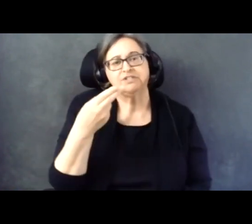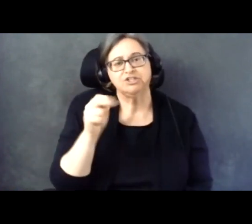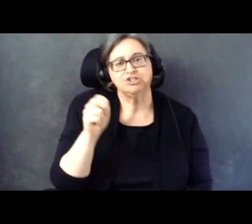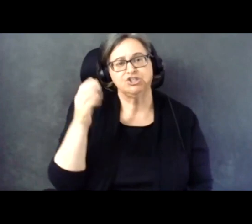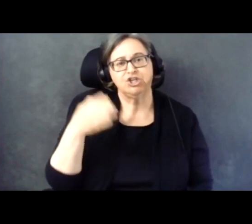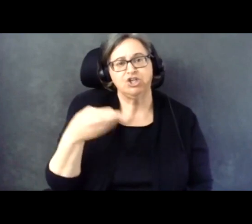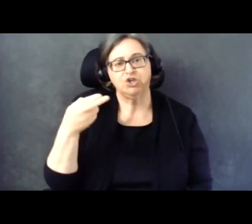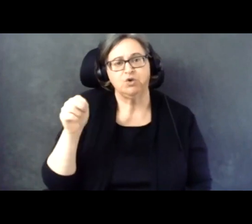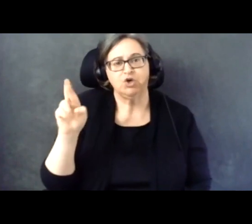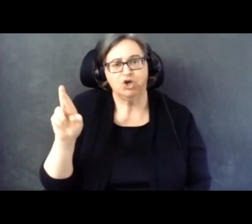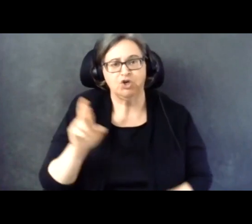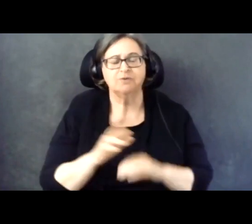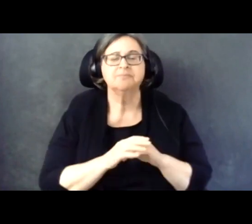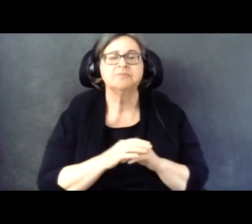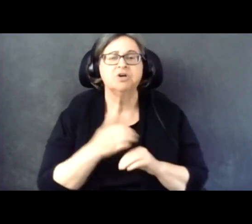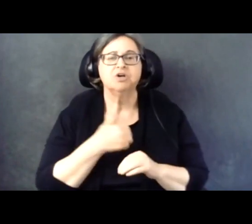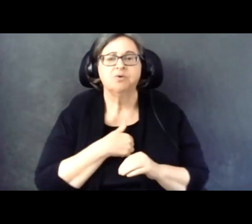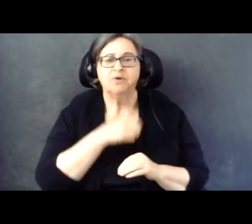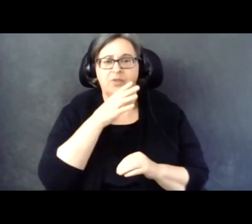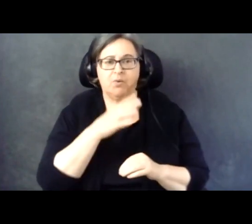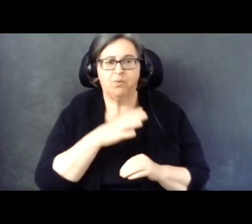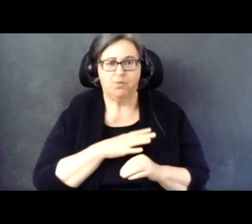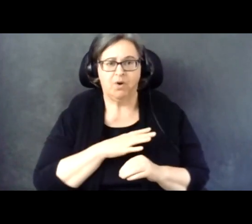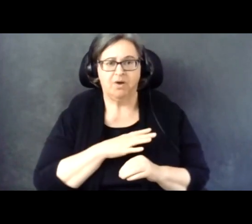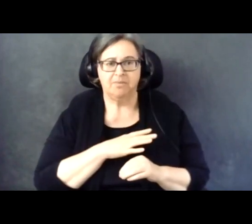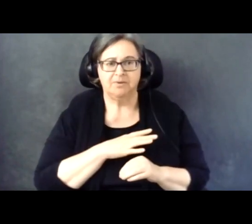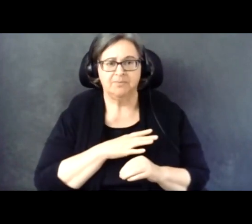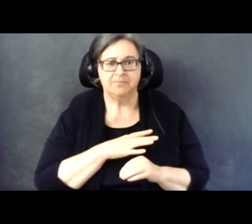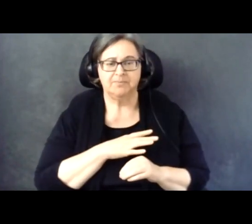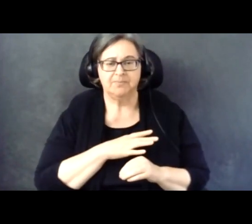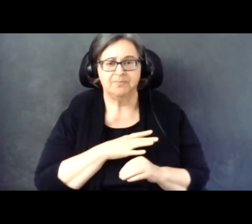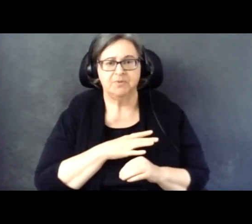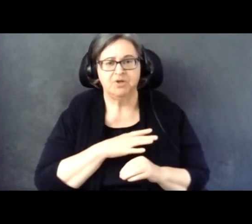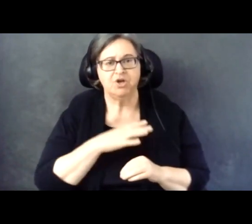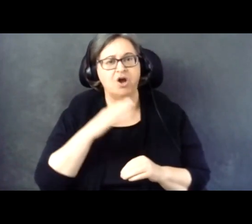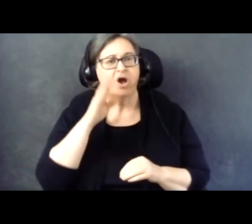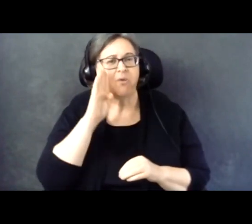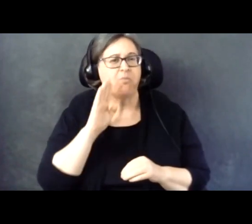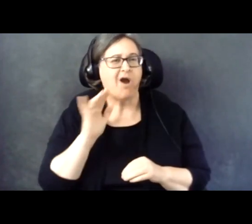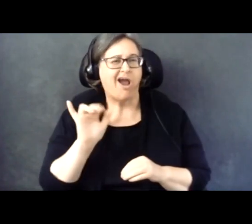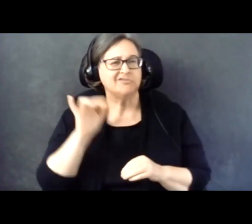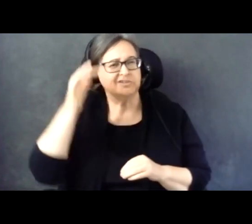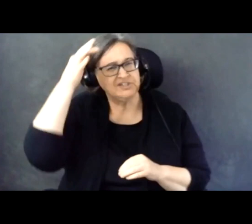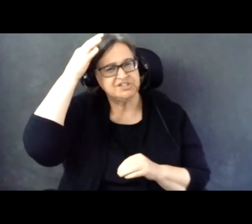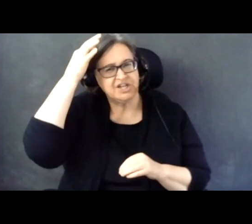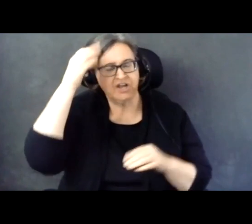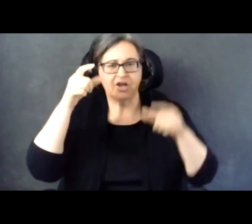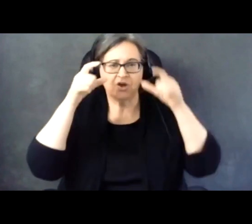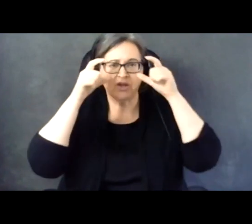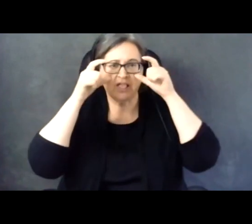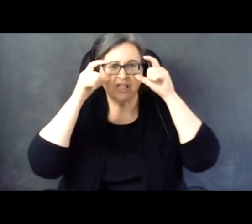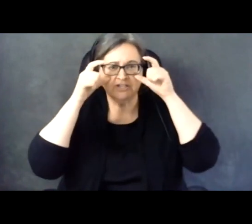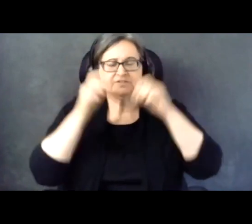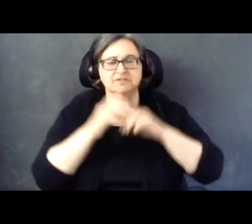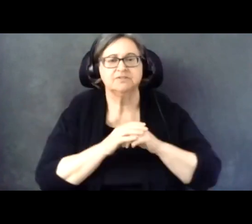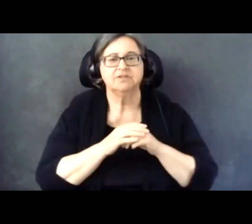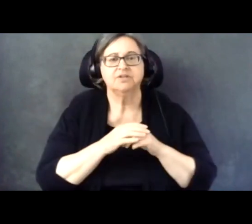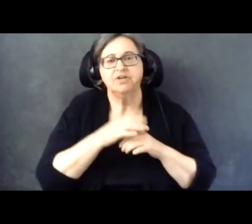And I am a woman with brownish hair wearing glasses and wearing a black shirt sitting